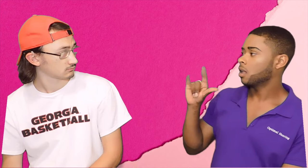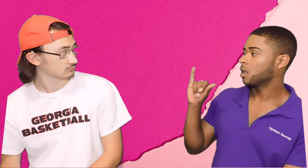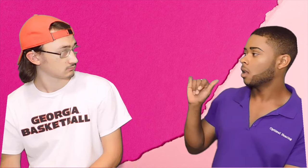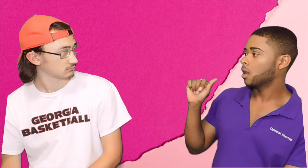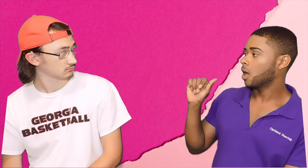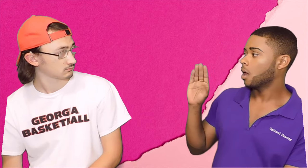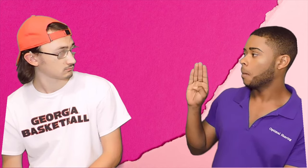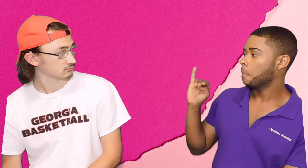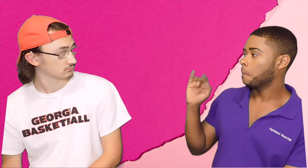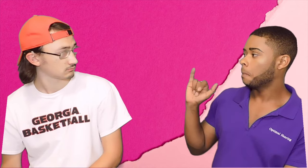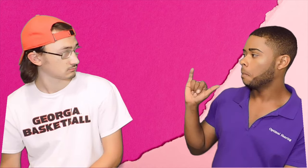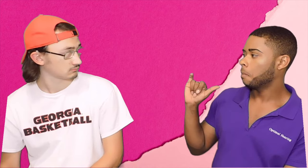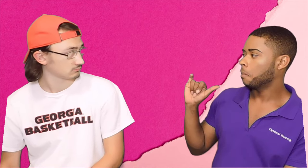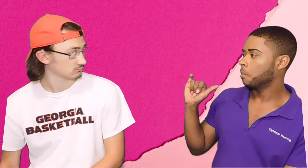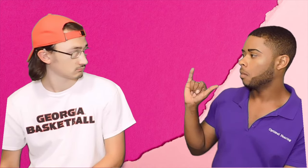Didn't see it as a liability?